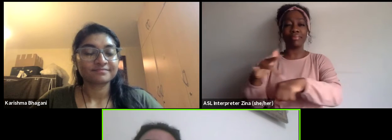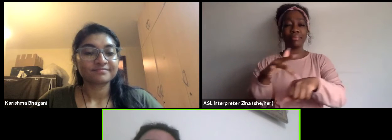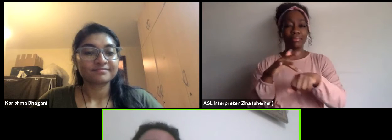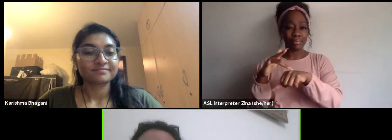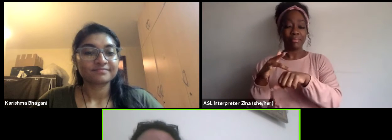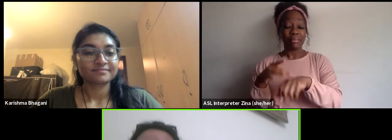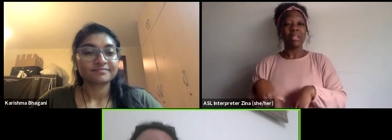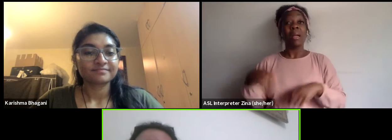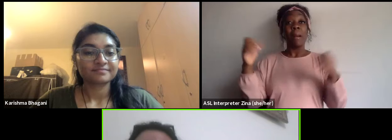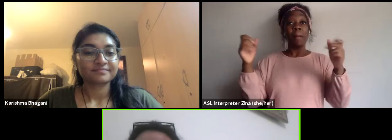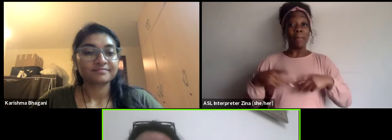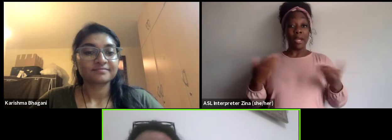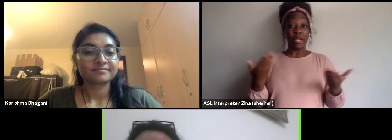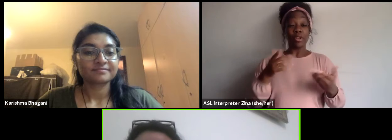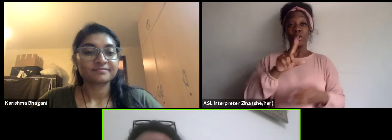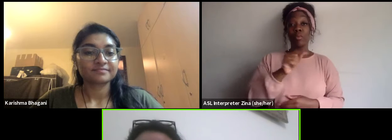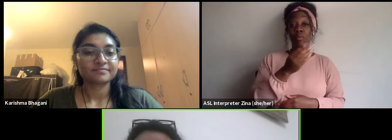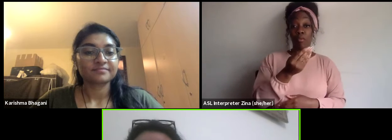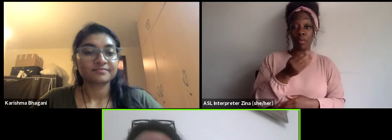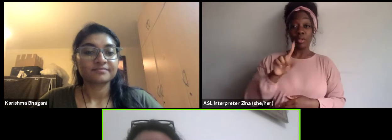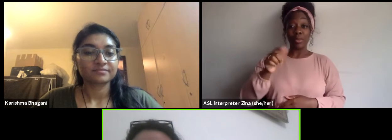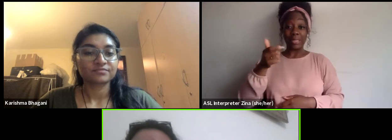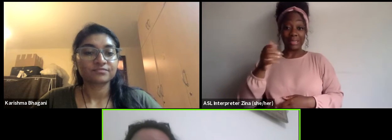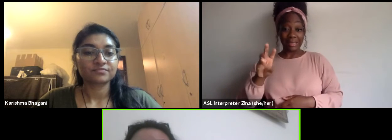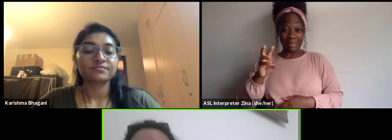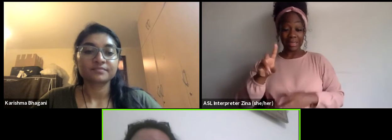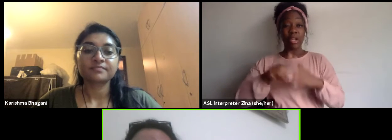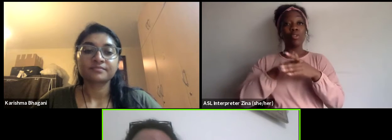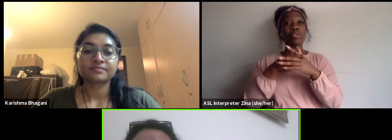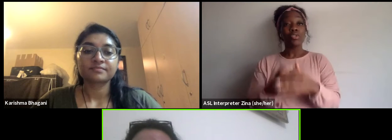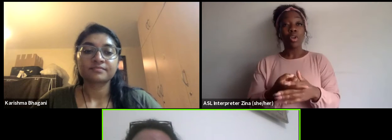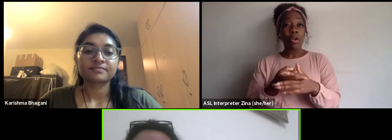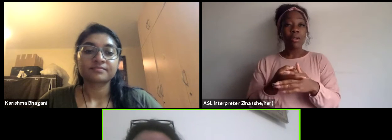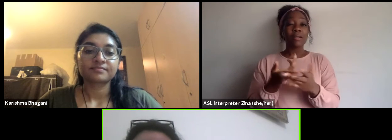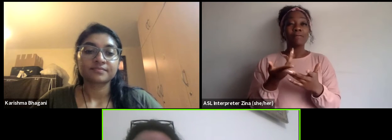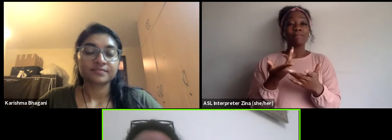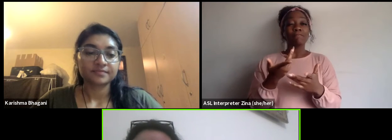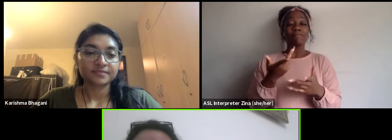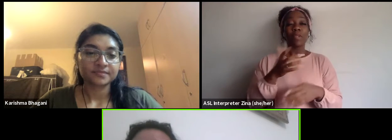and started Culture Funding Watch. Which is a company based in Tunisia